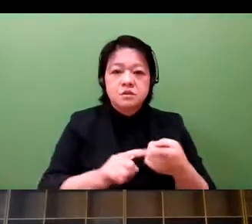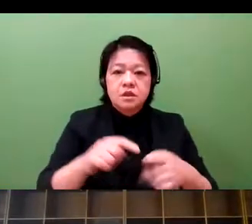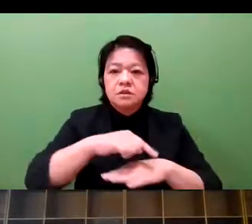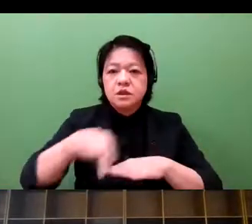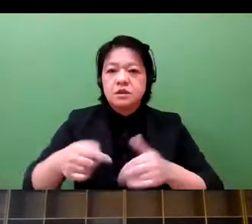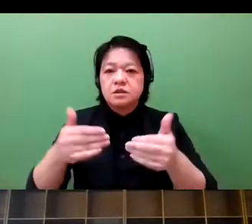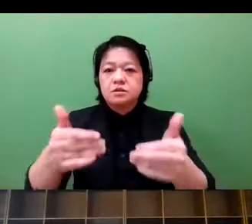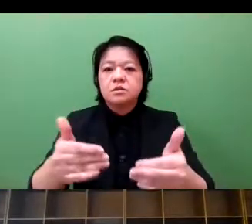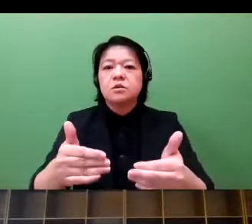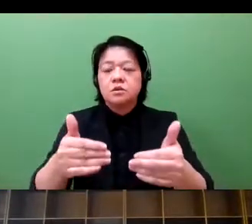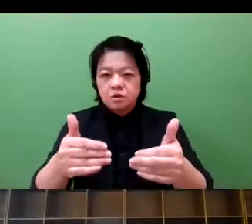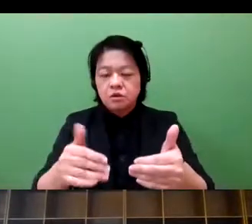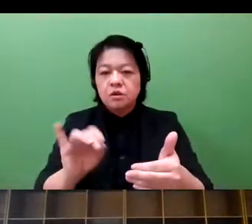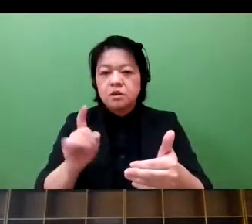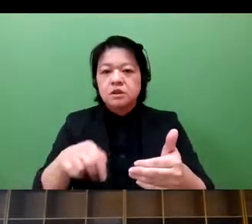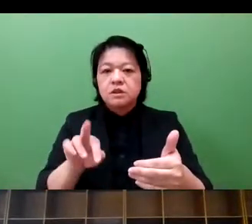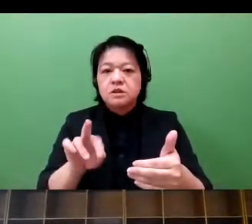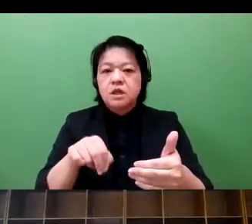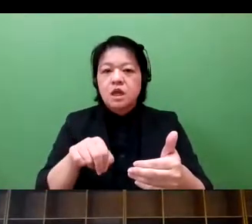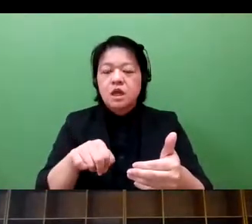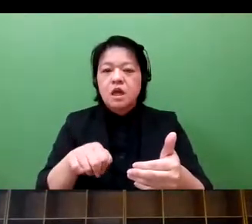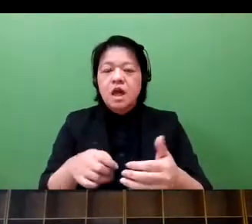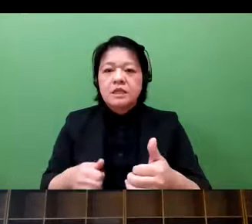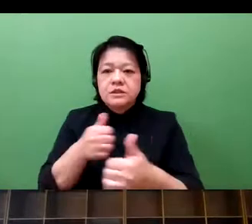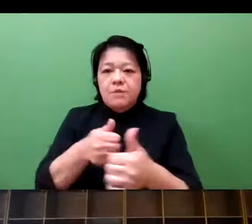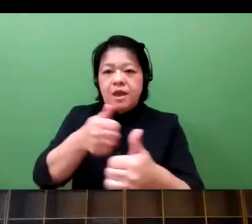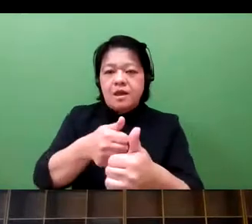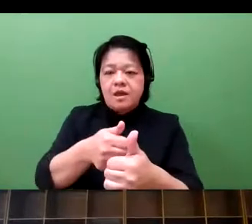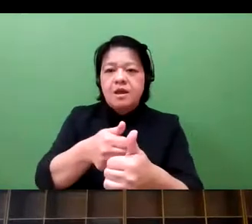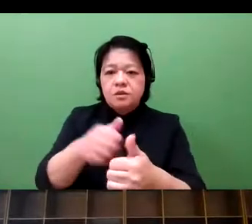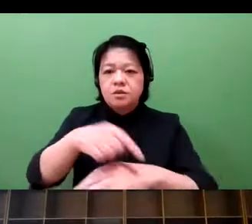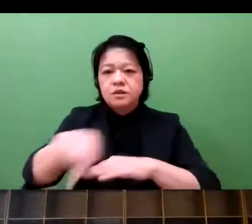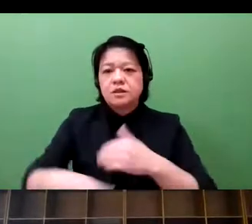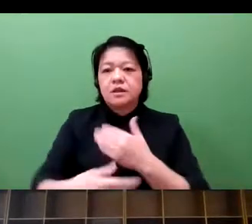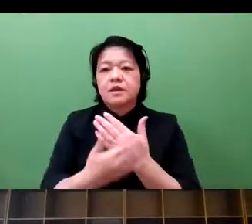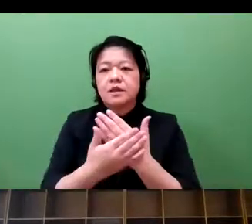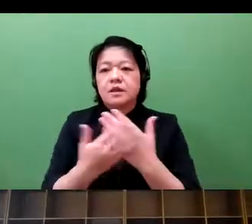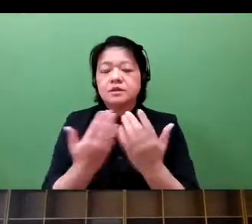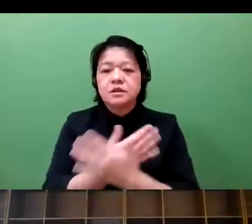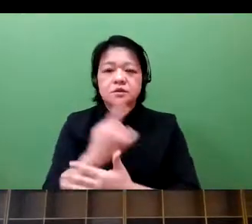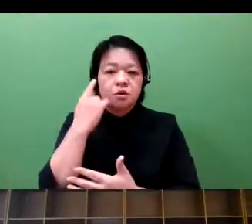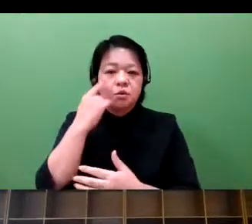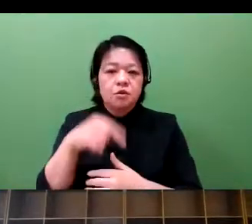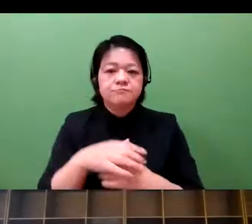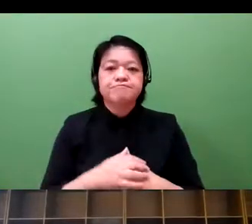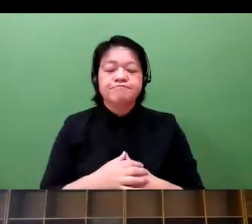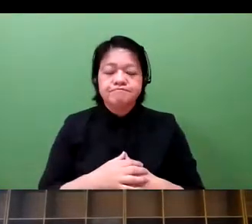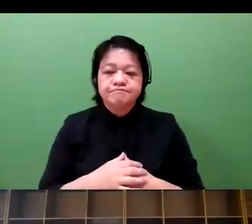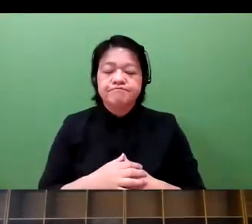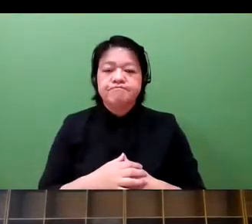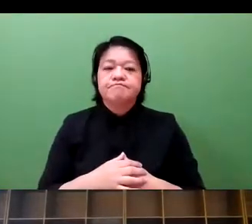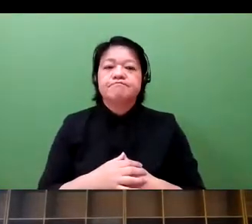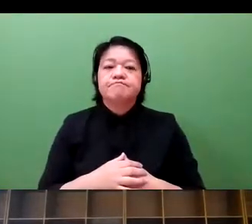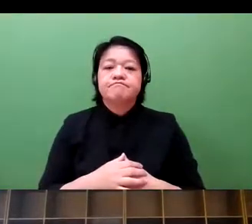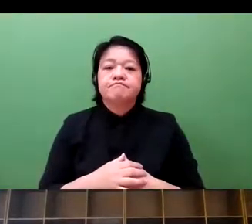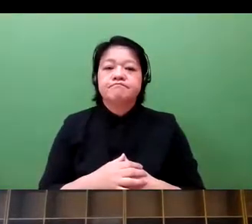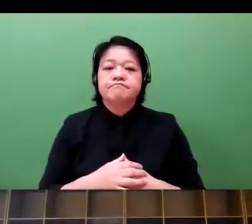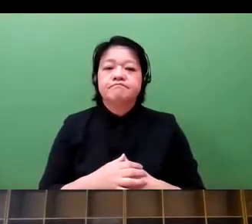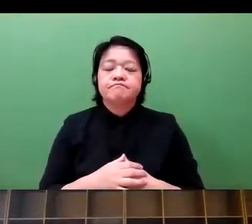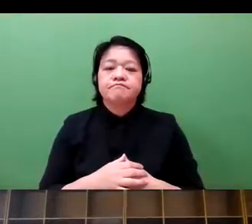So we have to have a proper design of incentives so that we can give those incentives to the employees who